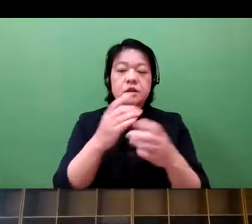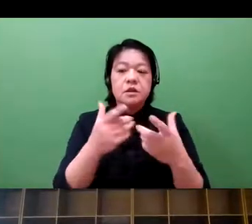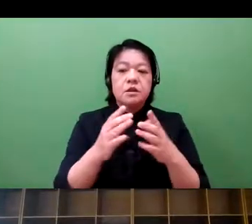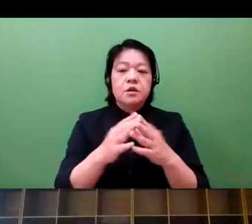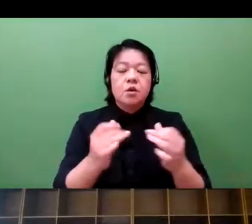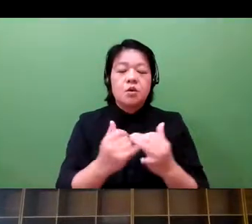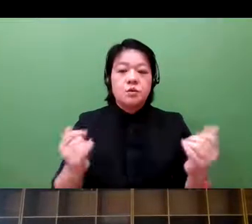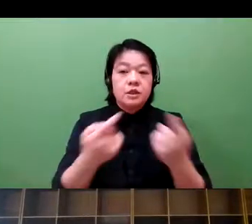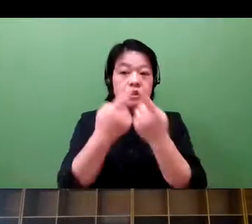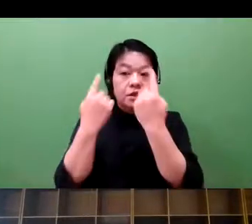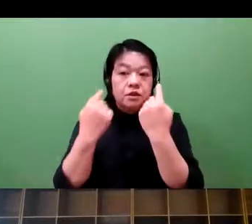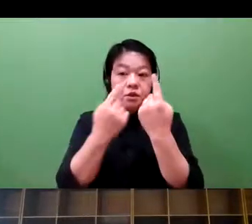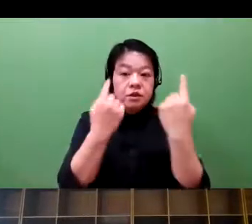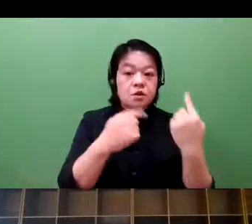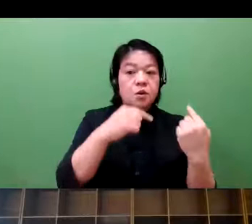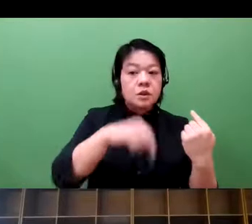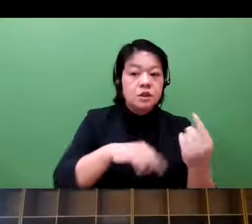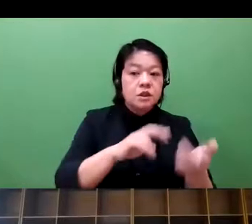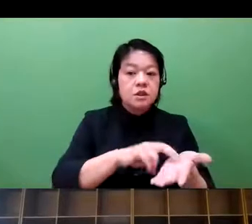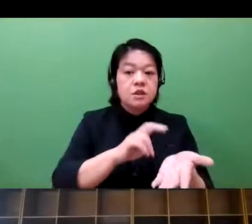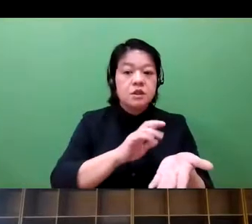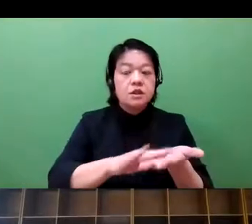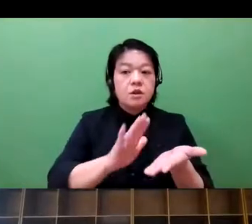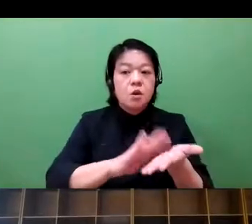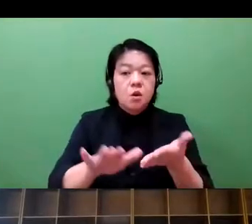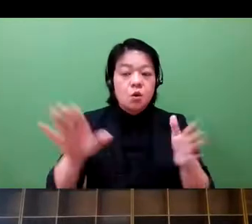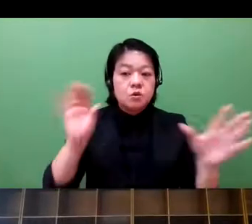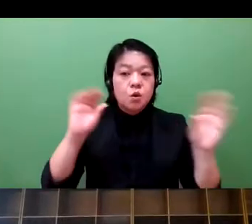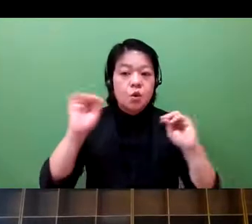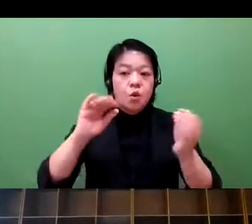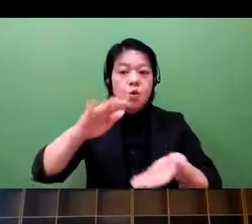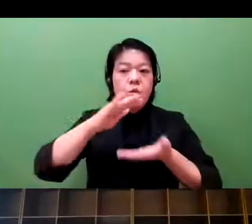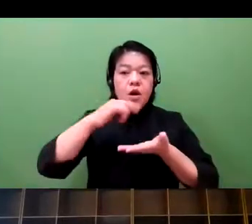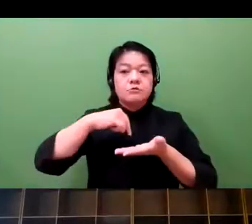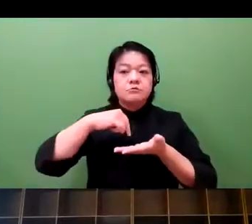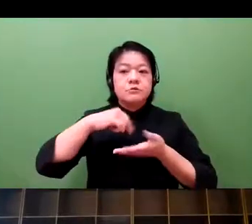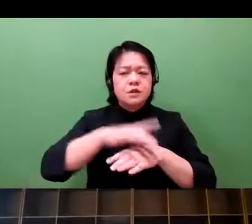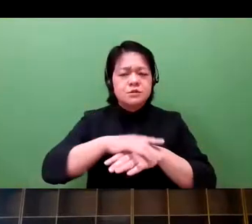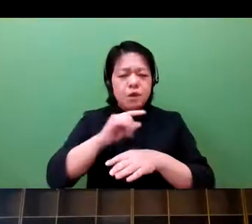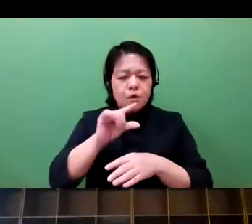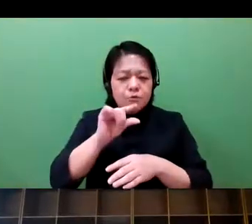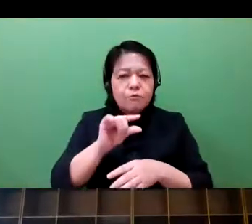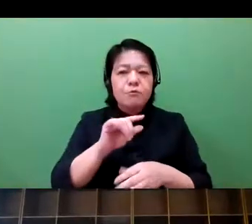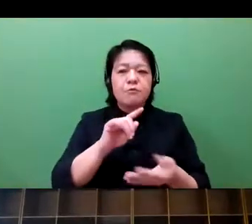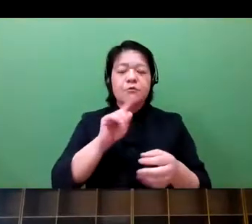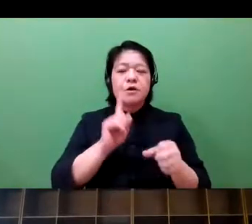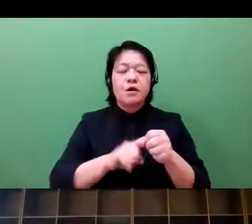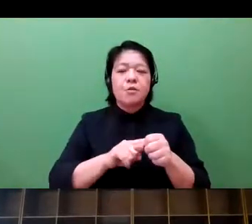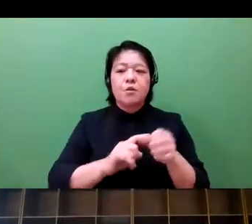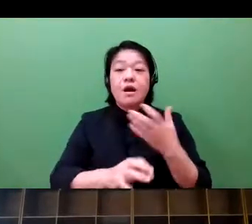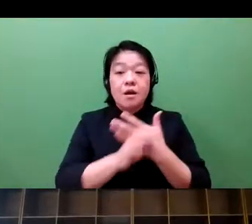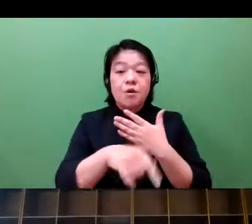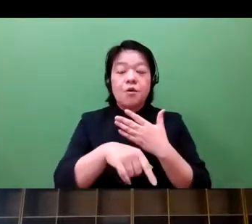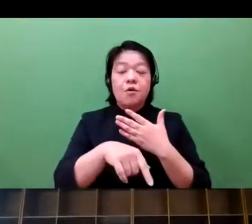Finally, each one of us will have the ownership over our individual medical information.